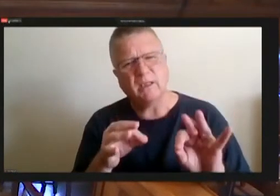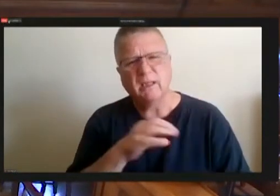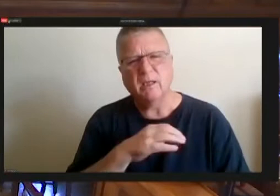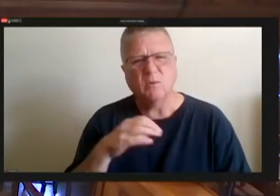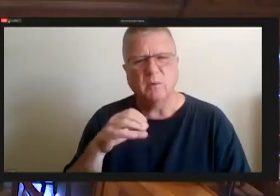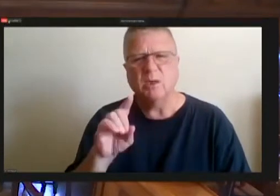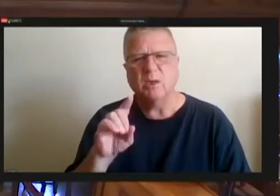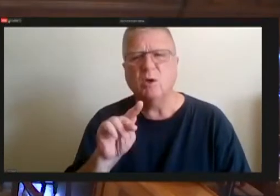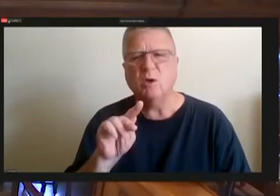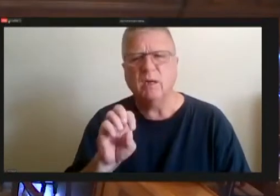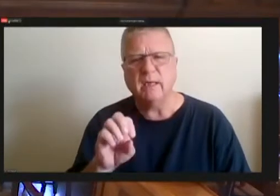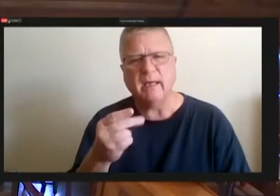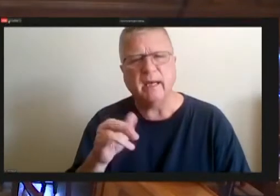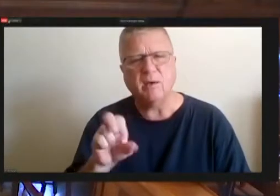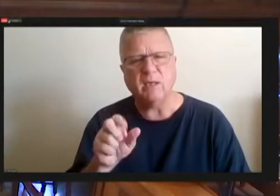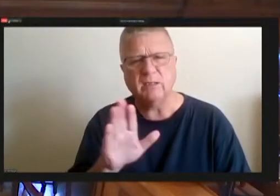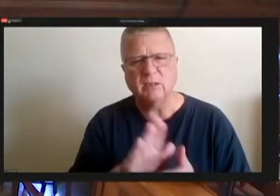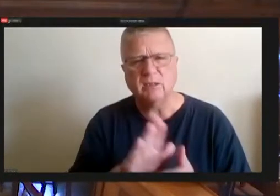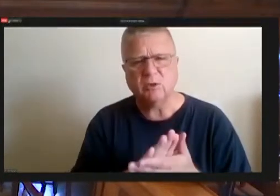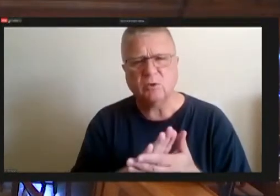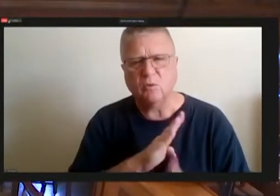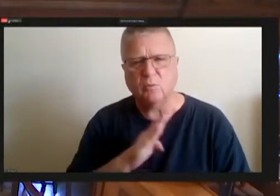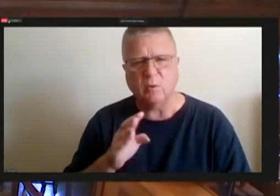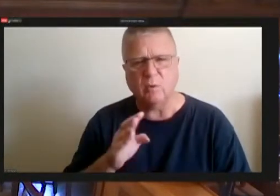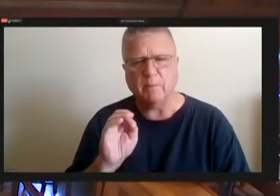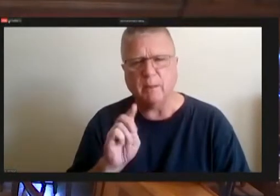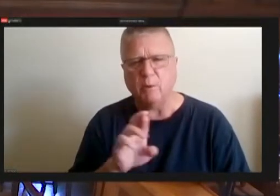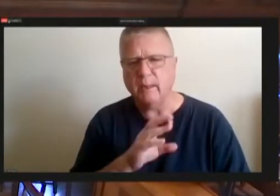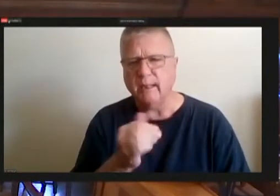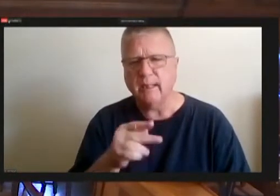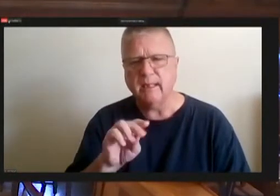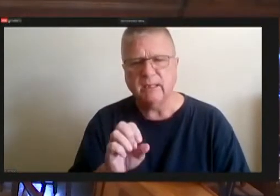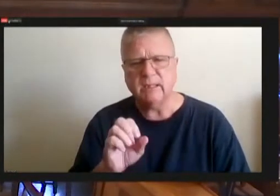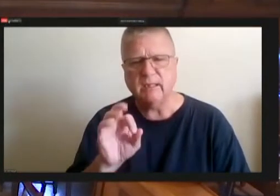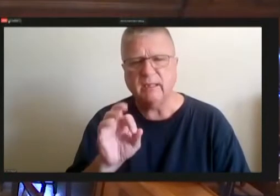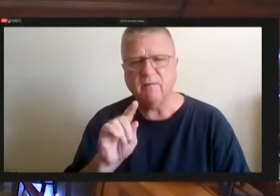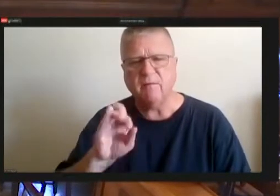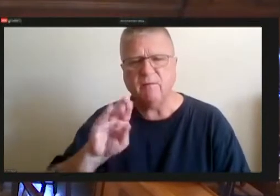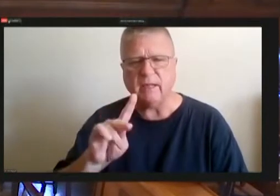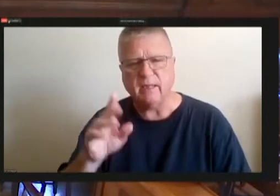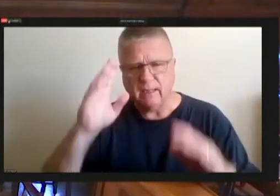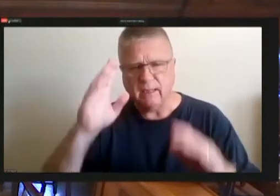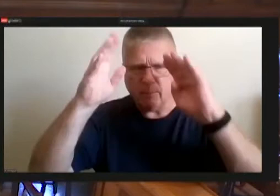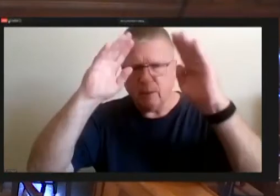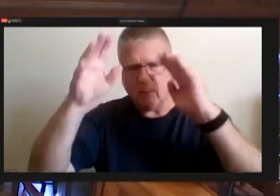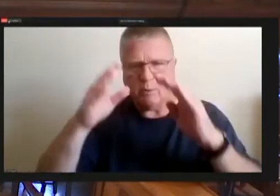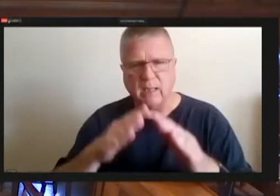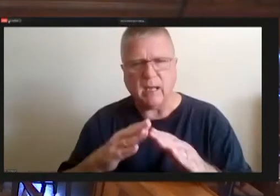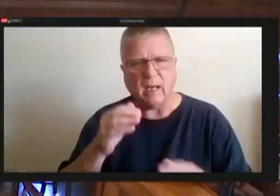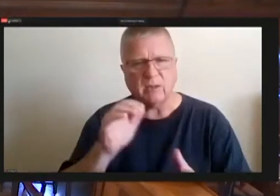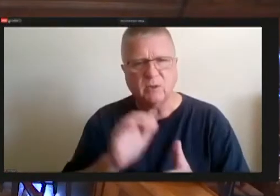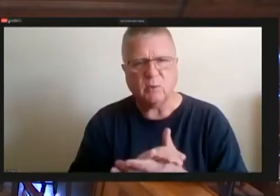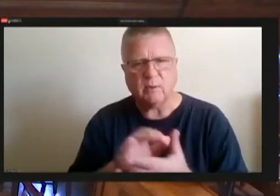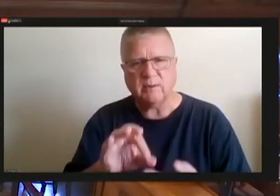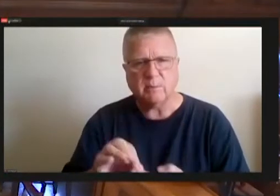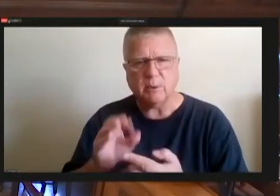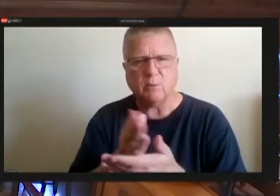and Jean think coming up with the highest housewives special budget. We feel like there was some meetings with some members that came up with some ideas